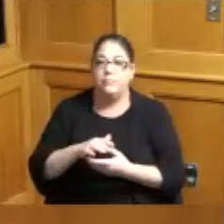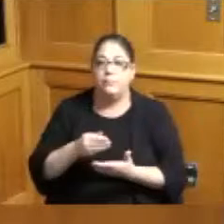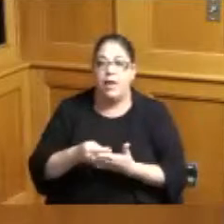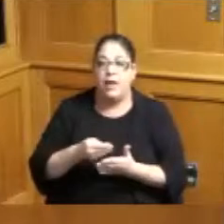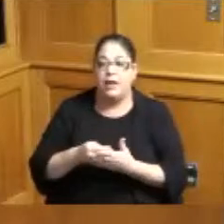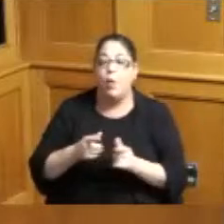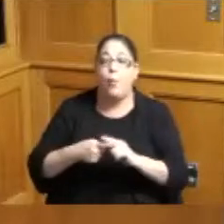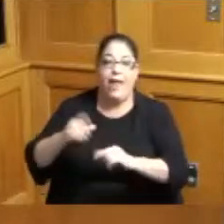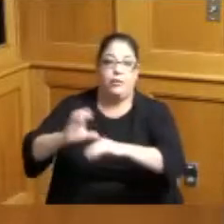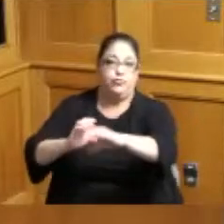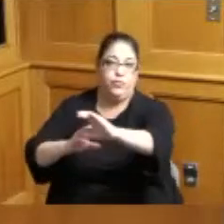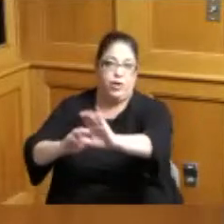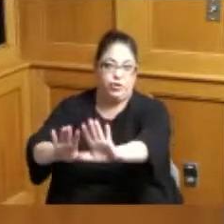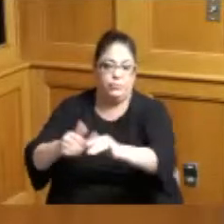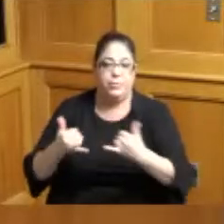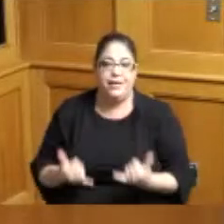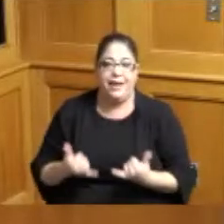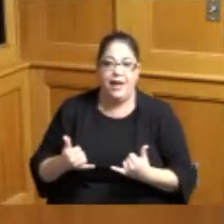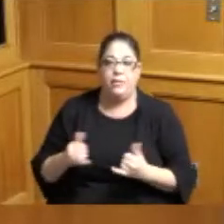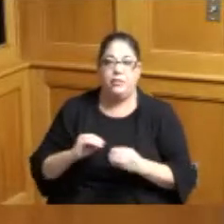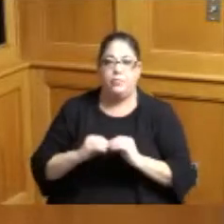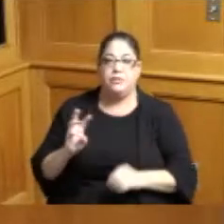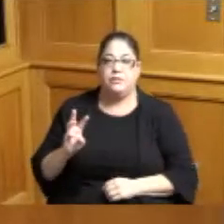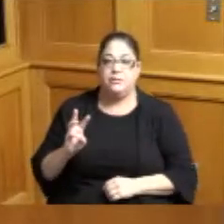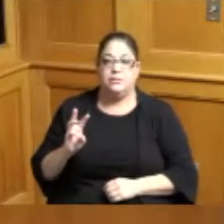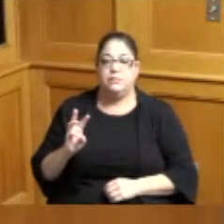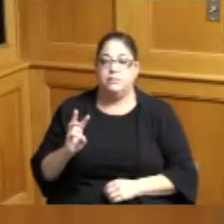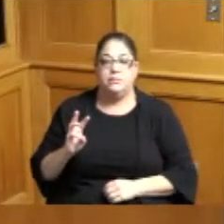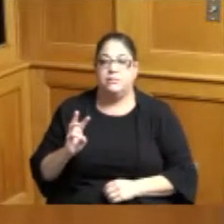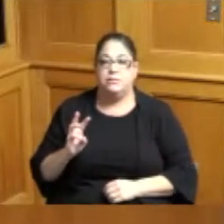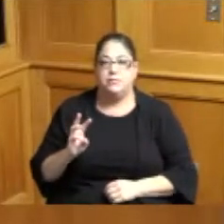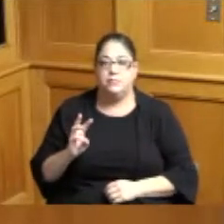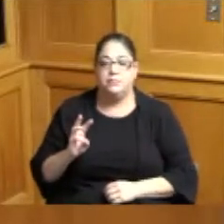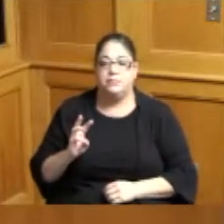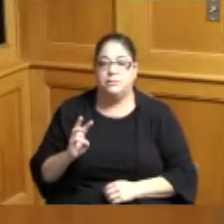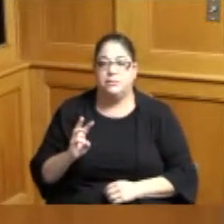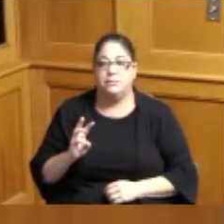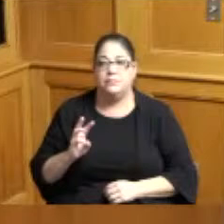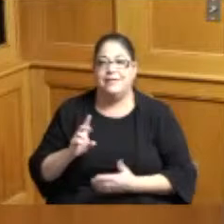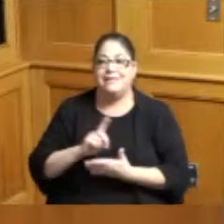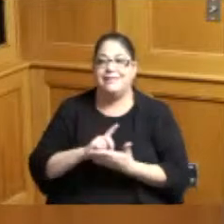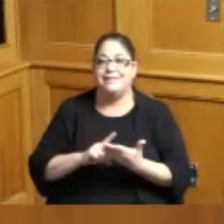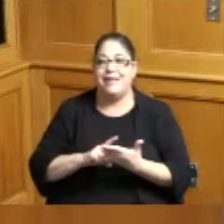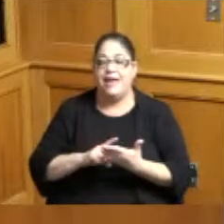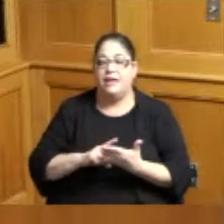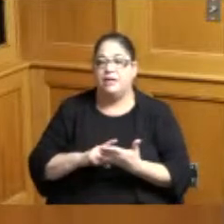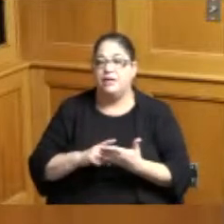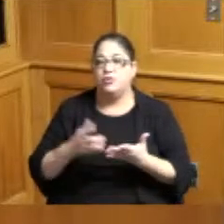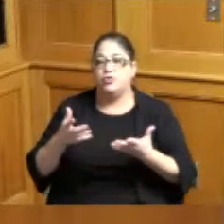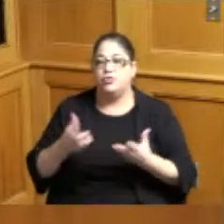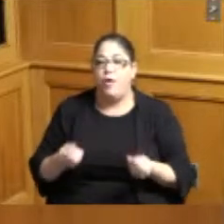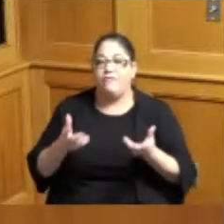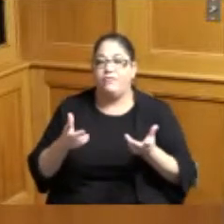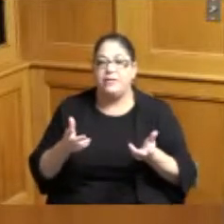into construction so this item six is designed soft cost that is funded by the county 100 percent